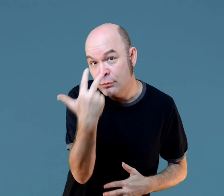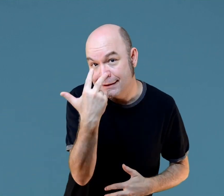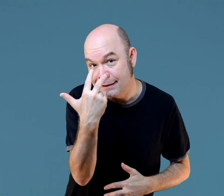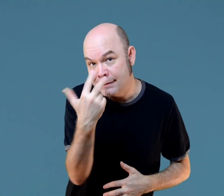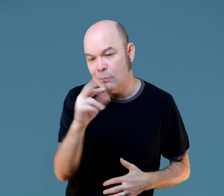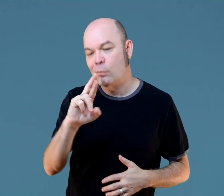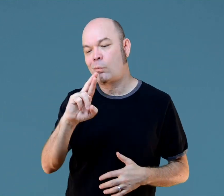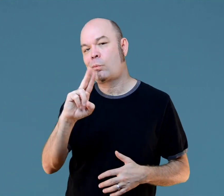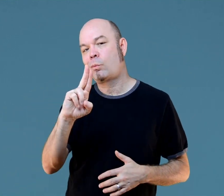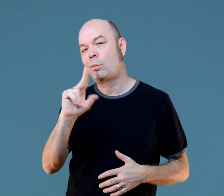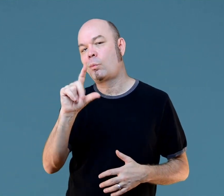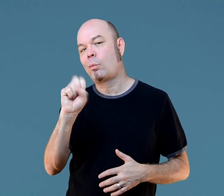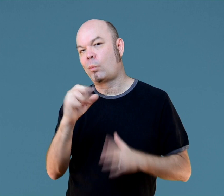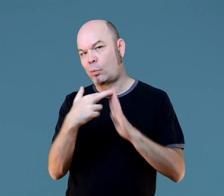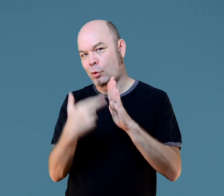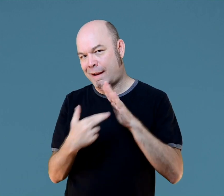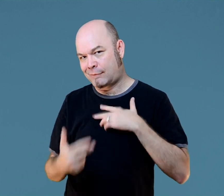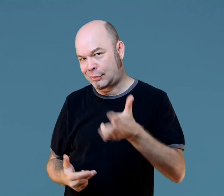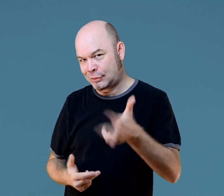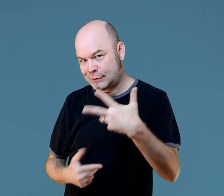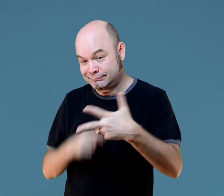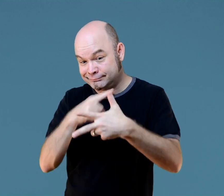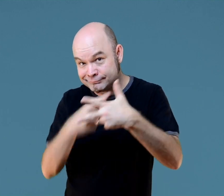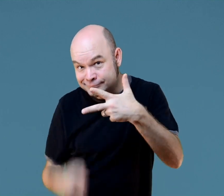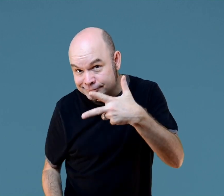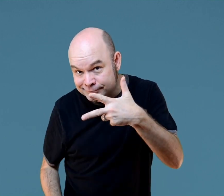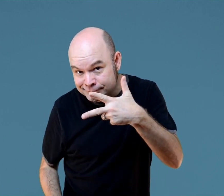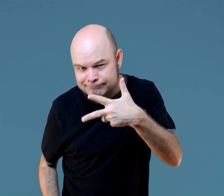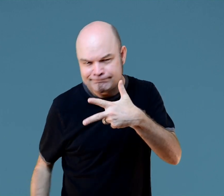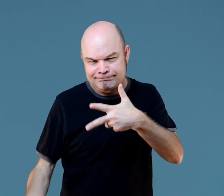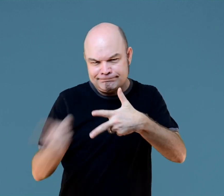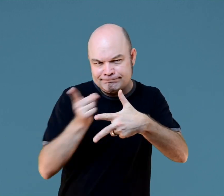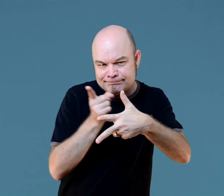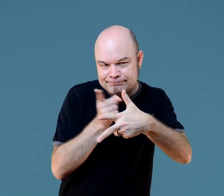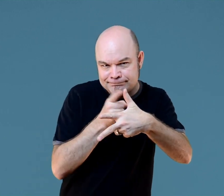So there are three rules that we follow when using a reference point.